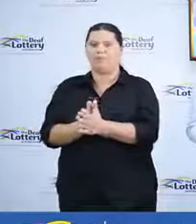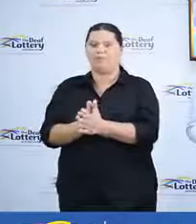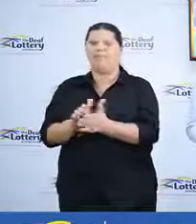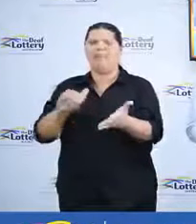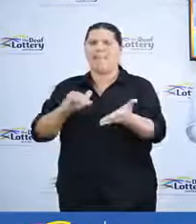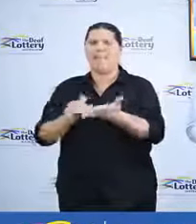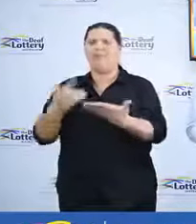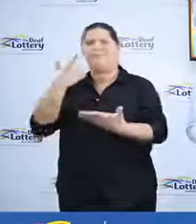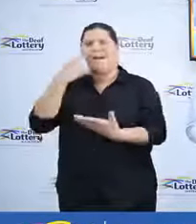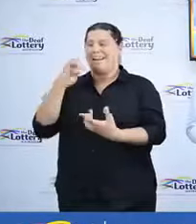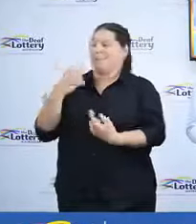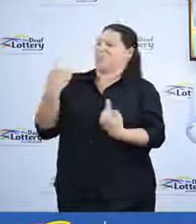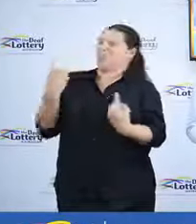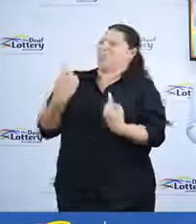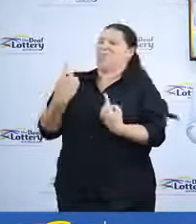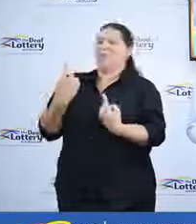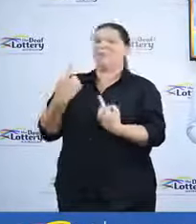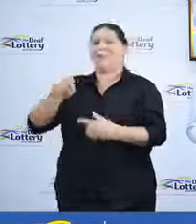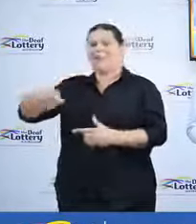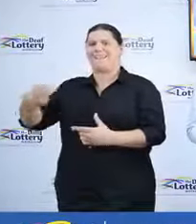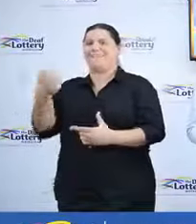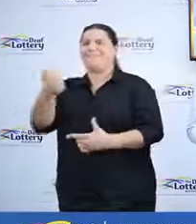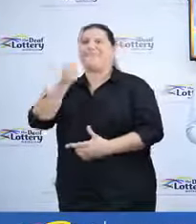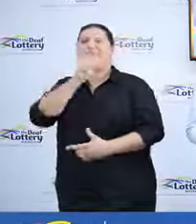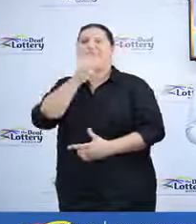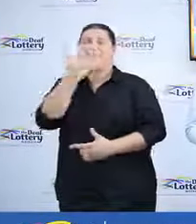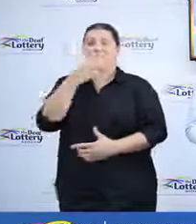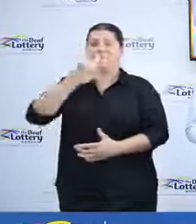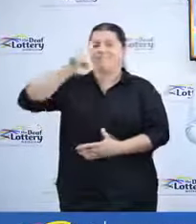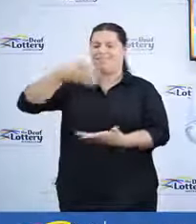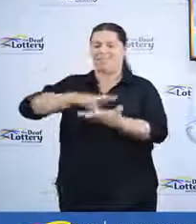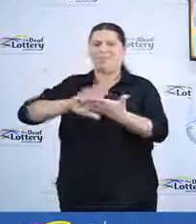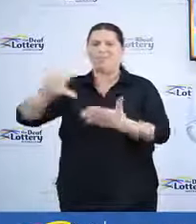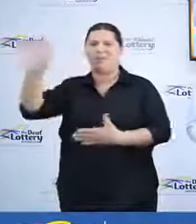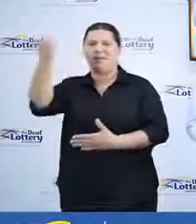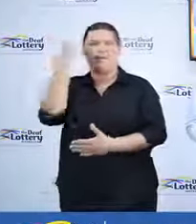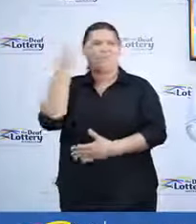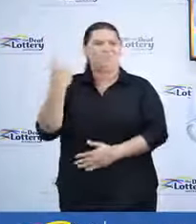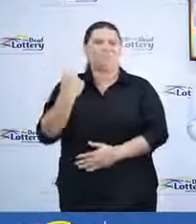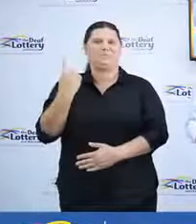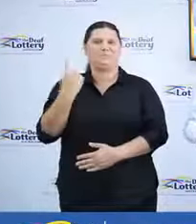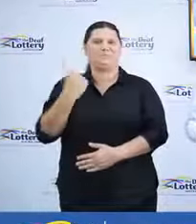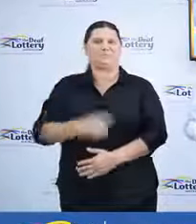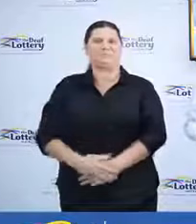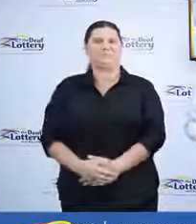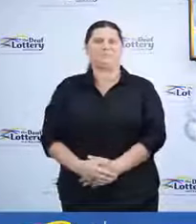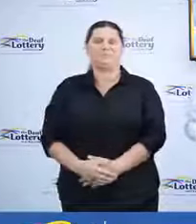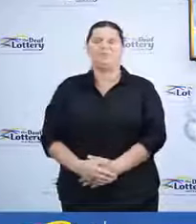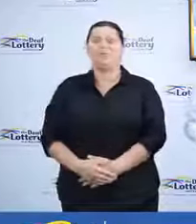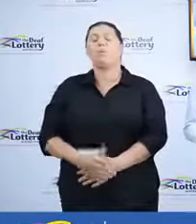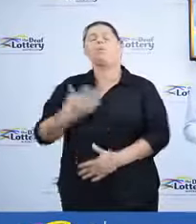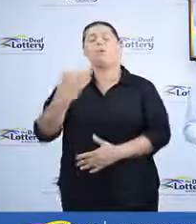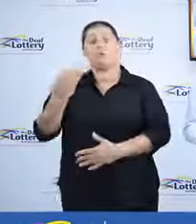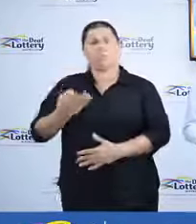of our supporters is our next $650,000 winner. And while we wait as many of you